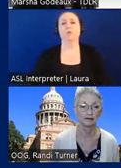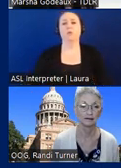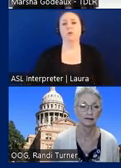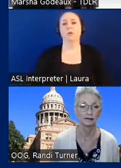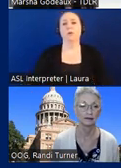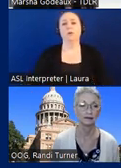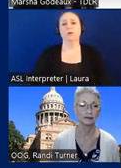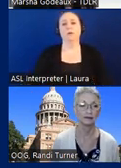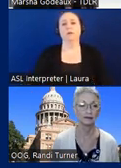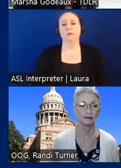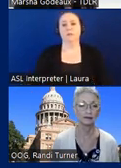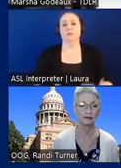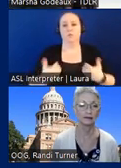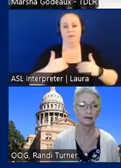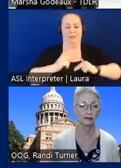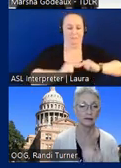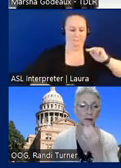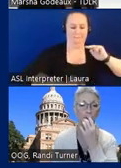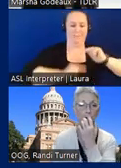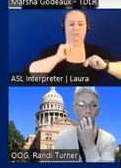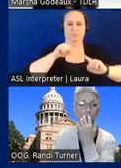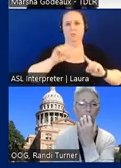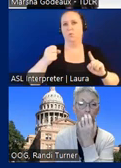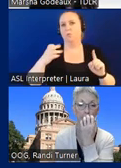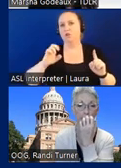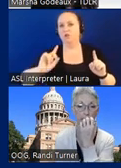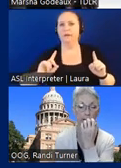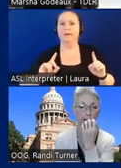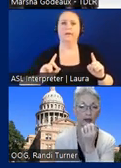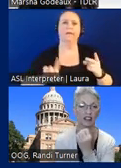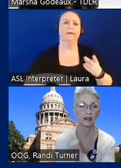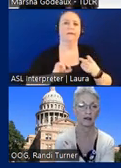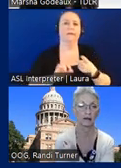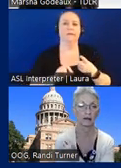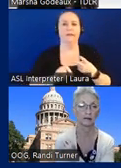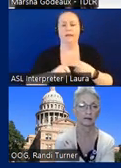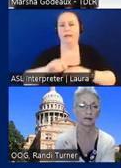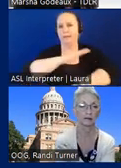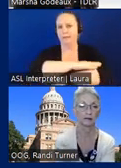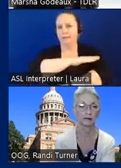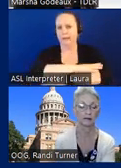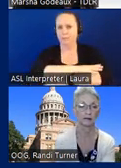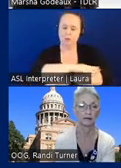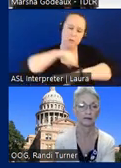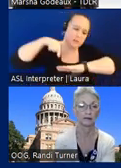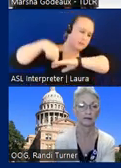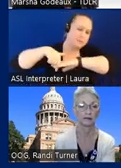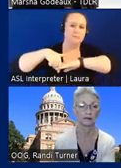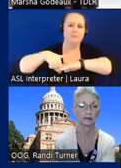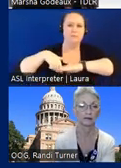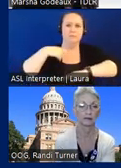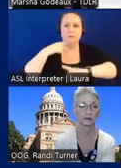you've got built facilities so your shed and your your your tables are bolted down that's going to